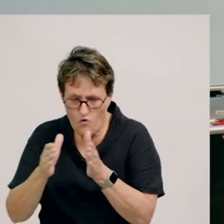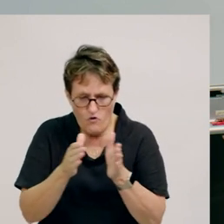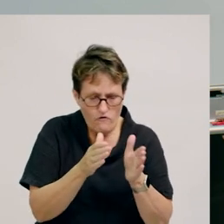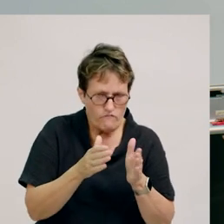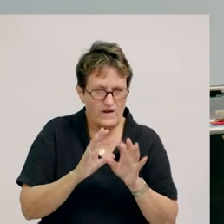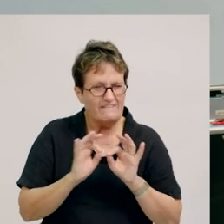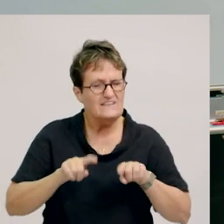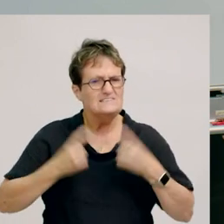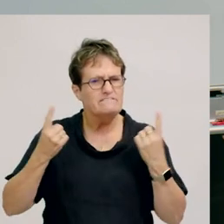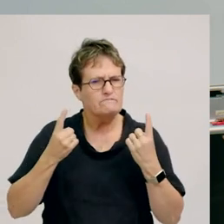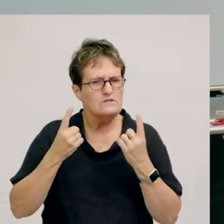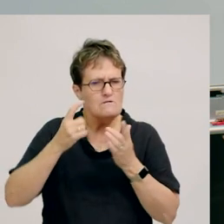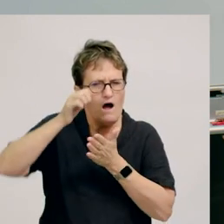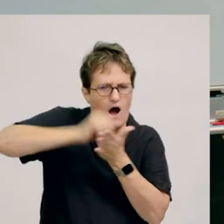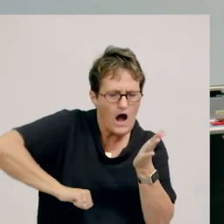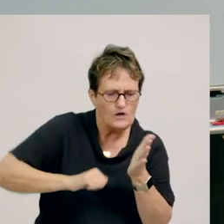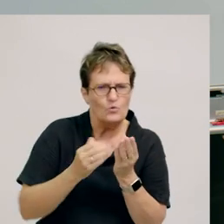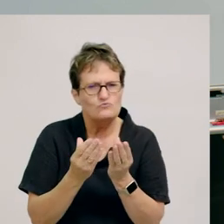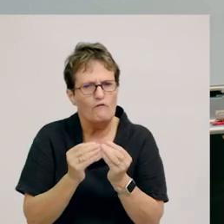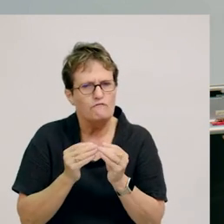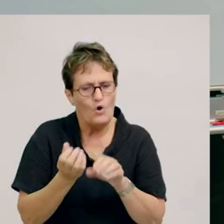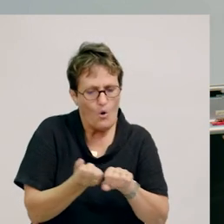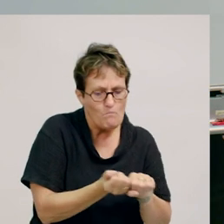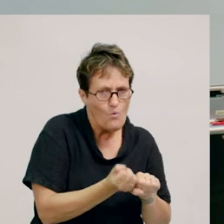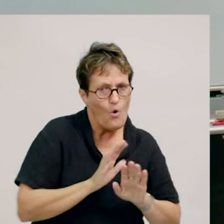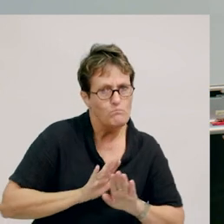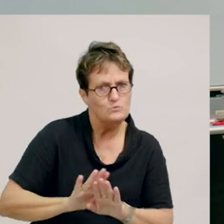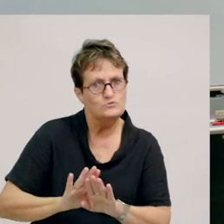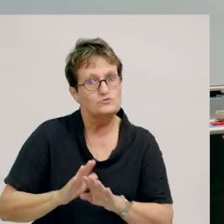by using different strengths of pushes and pulls.